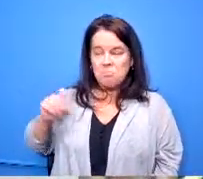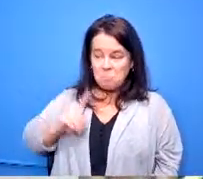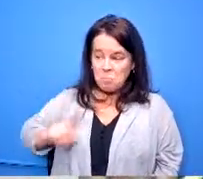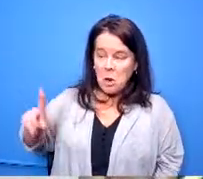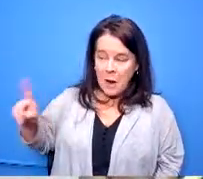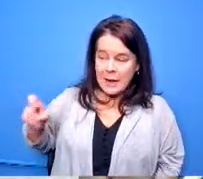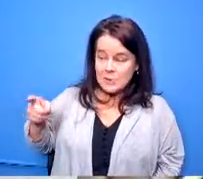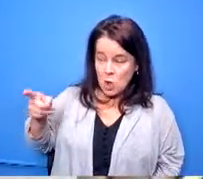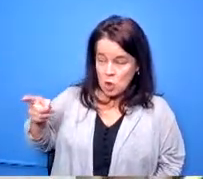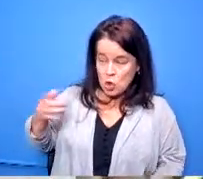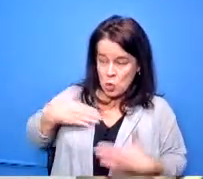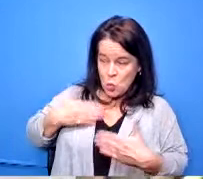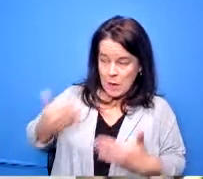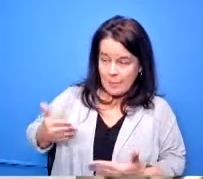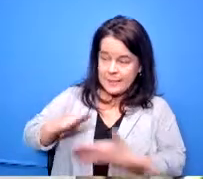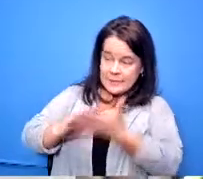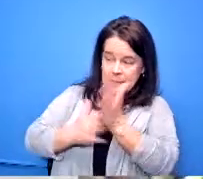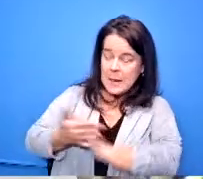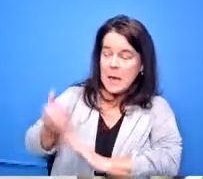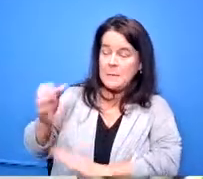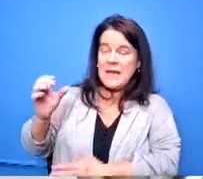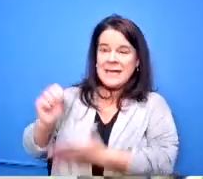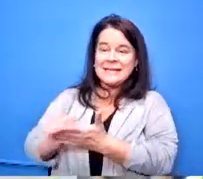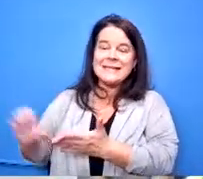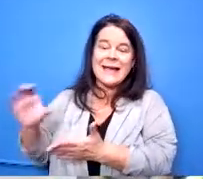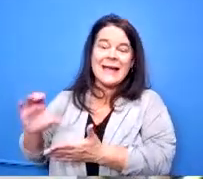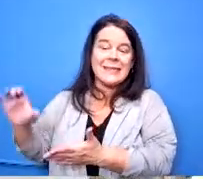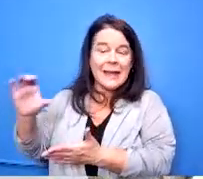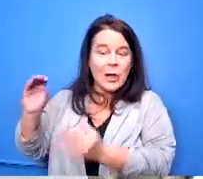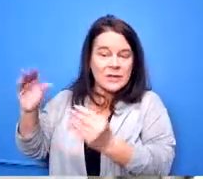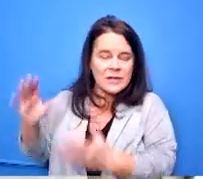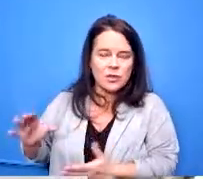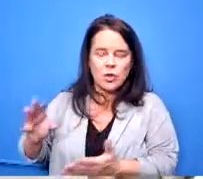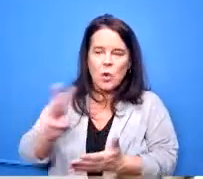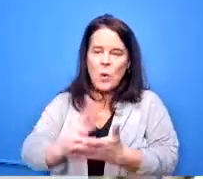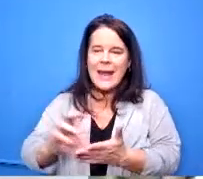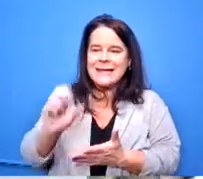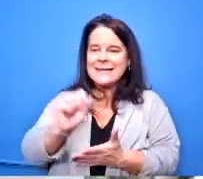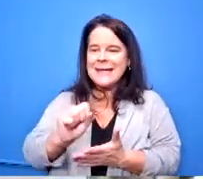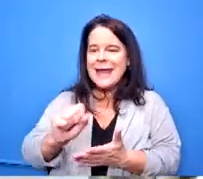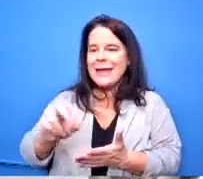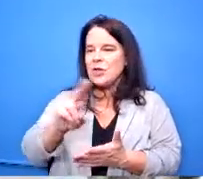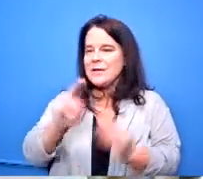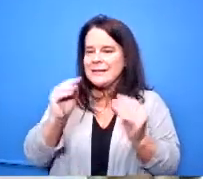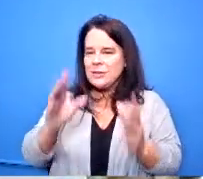become the the sinclair teacher the wright state teacher and they fill out the paperwork to get